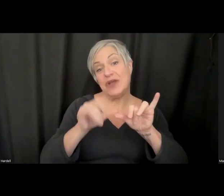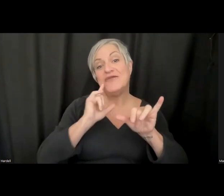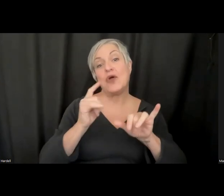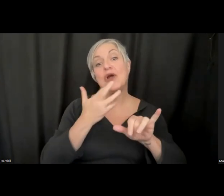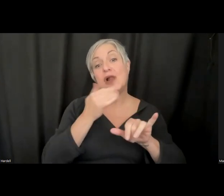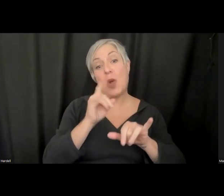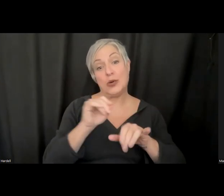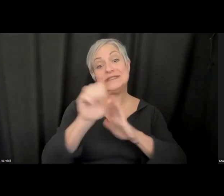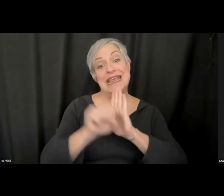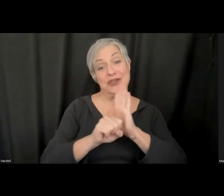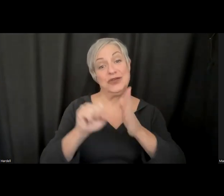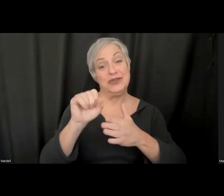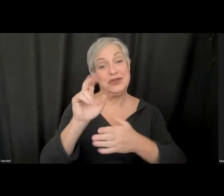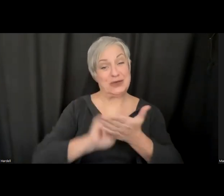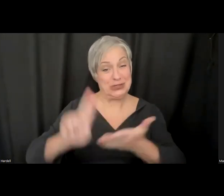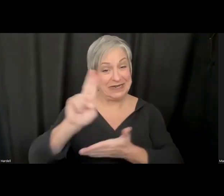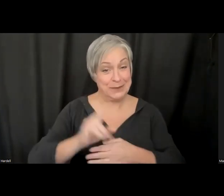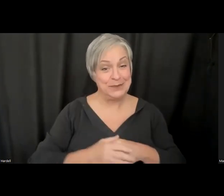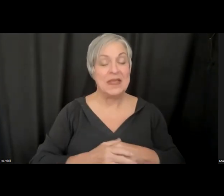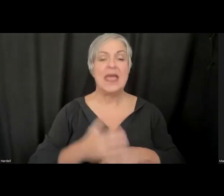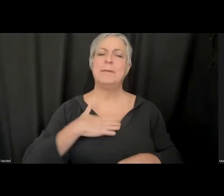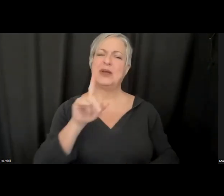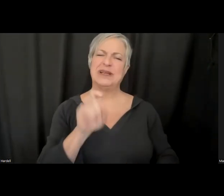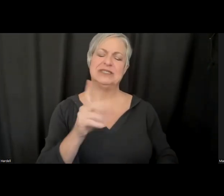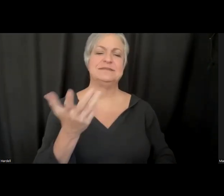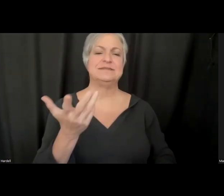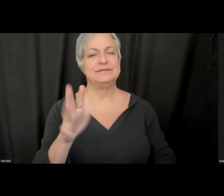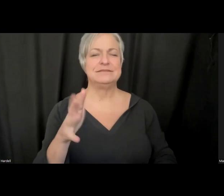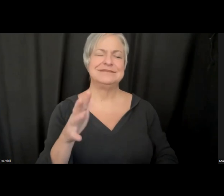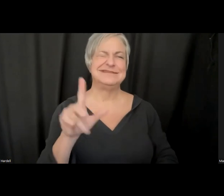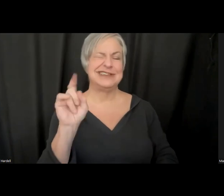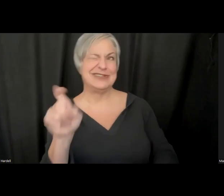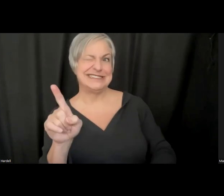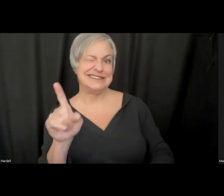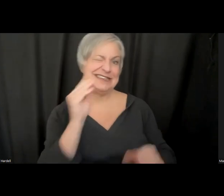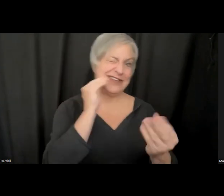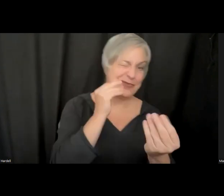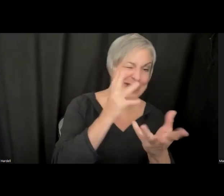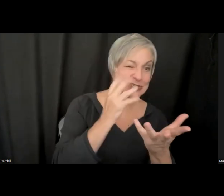question is a question and also information, if you don't know.